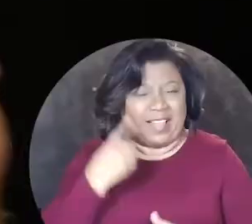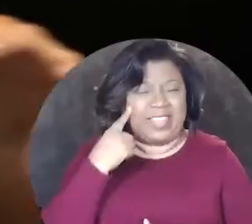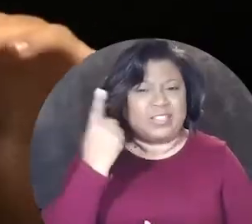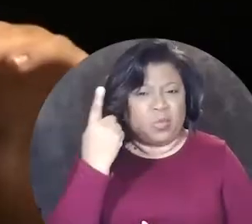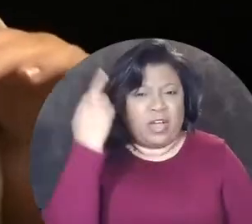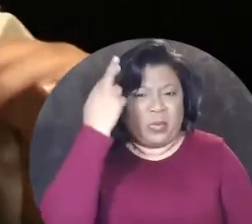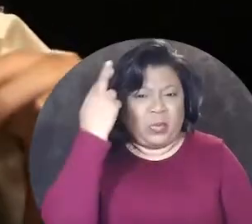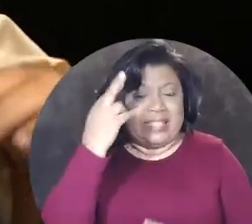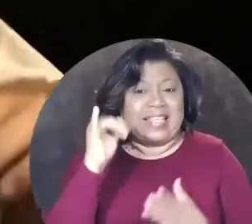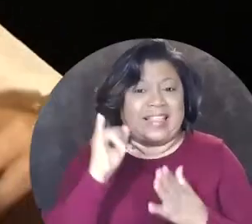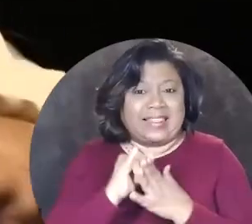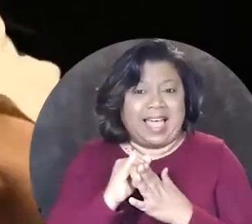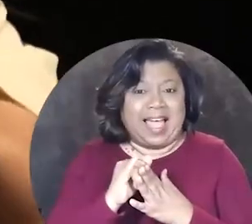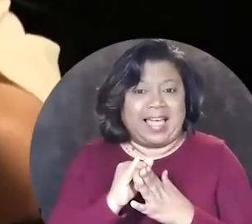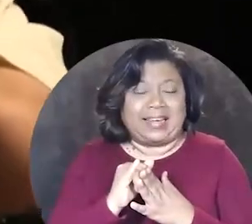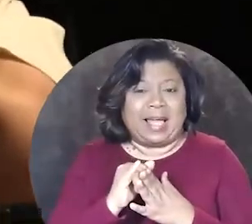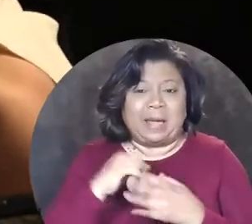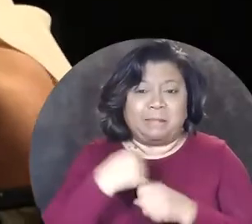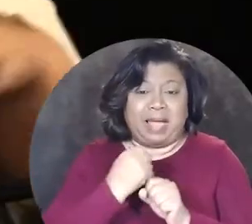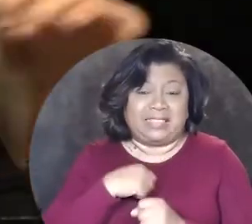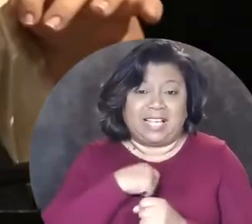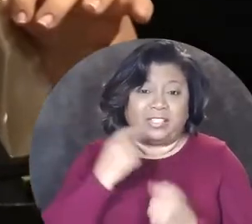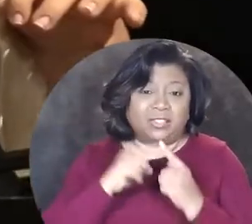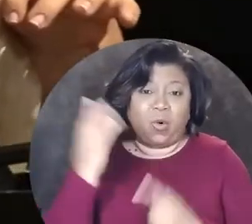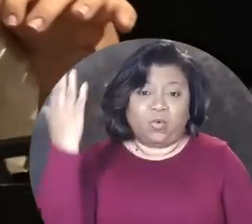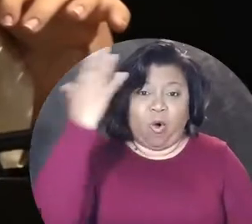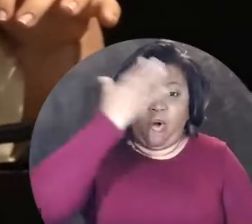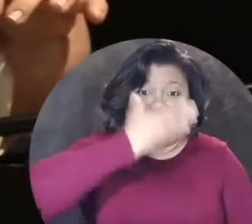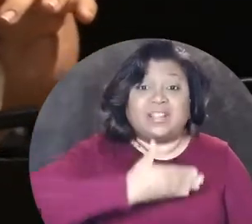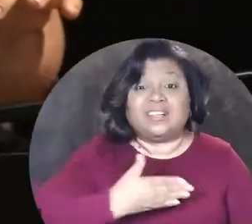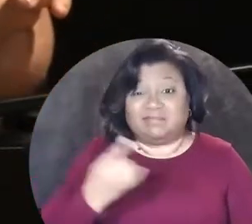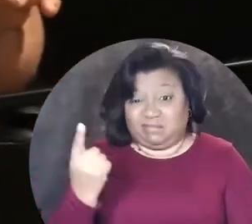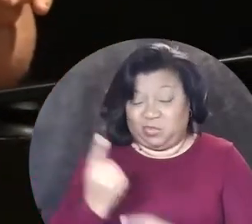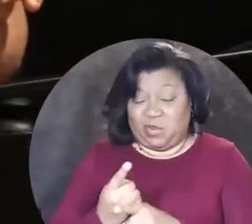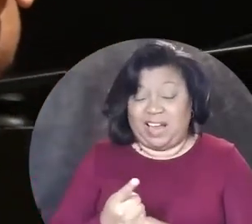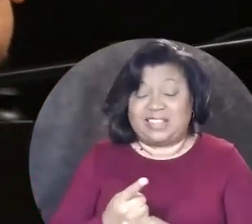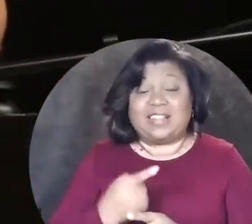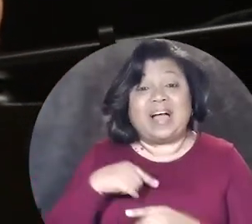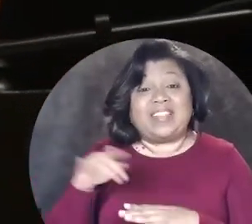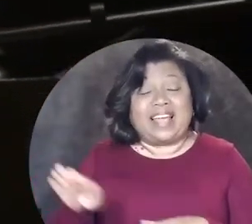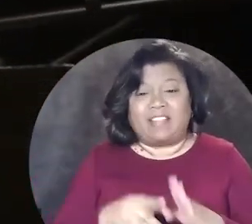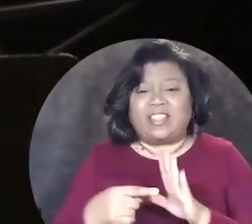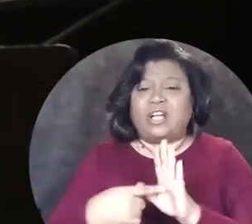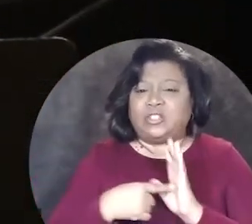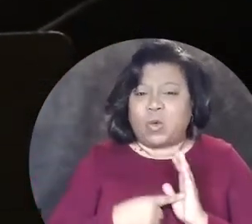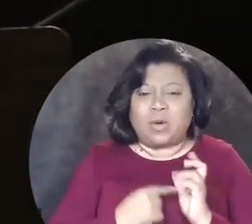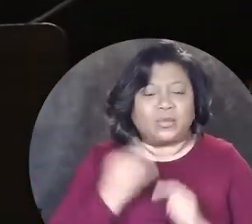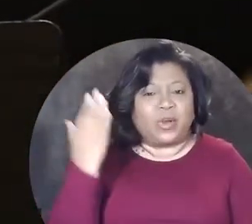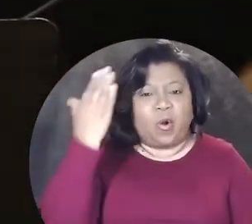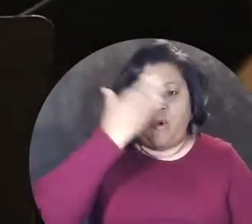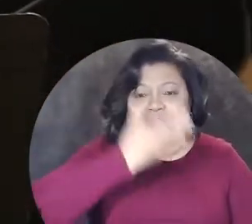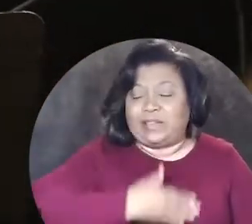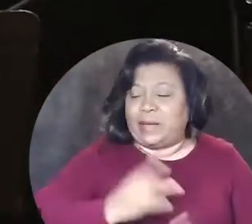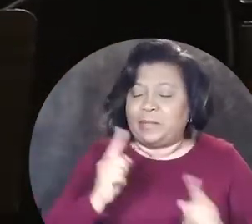I think it's one of the reasons that makes us so overlooked yes, by their actions, they show us that we're overlooked